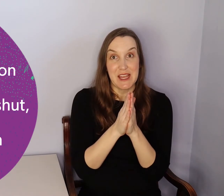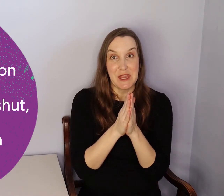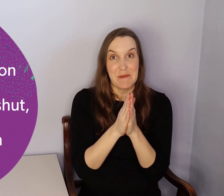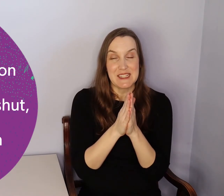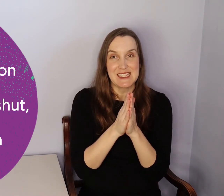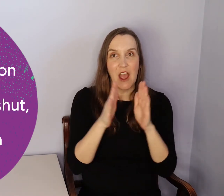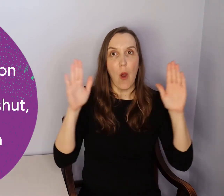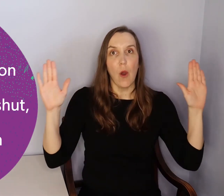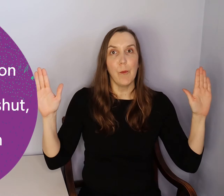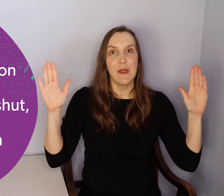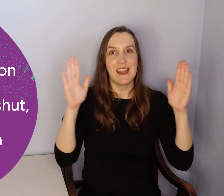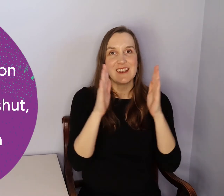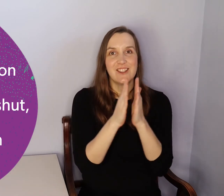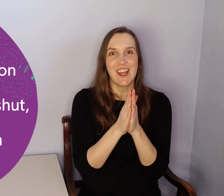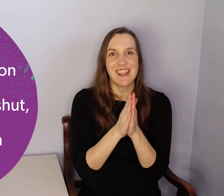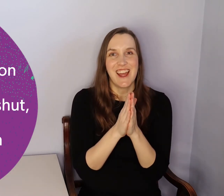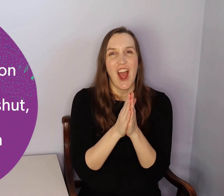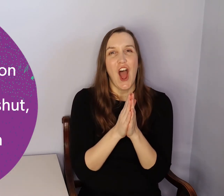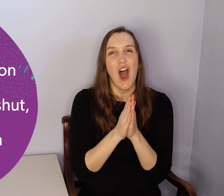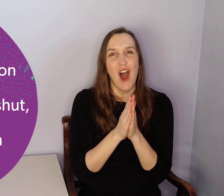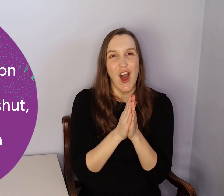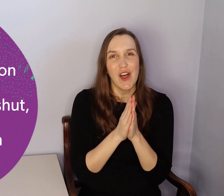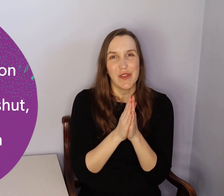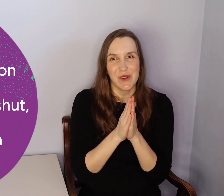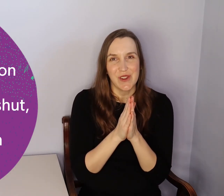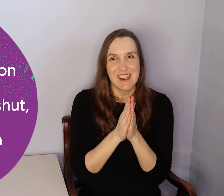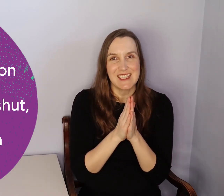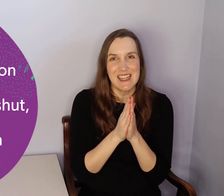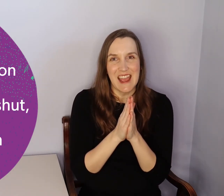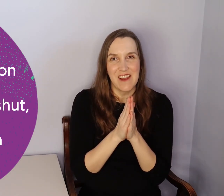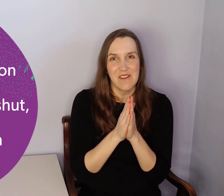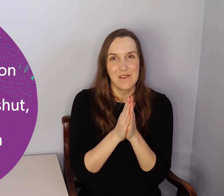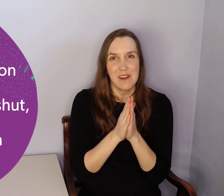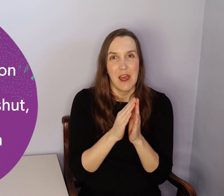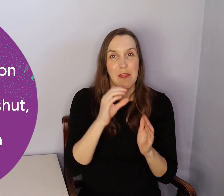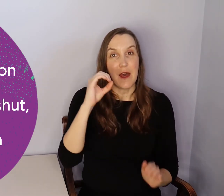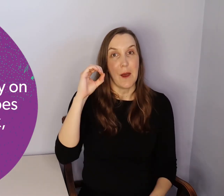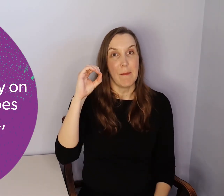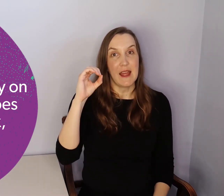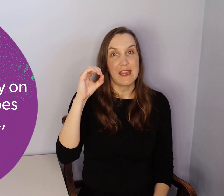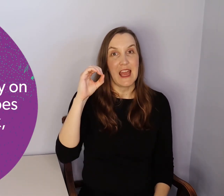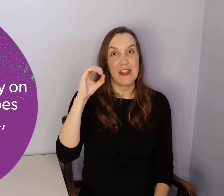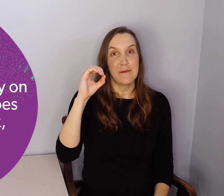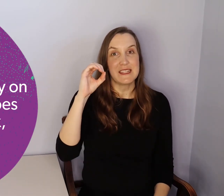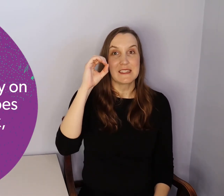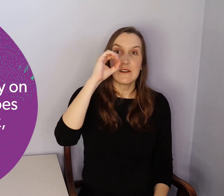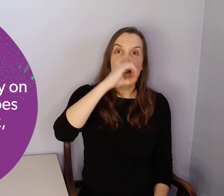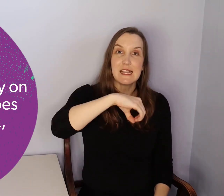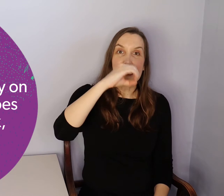the bus go open and shut all through the town the money on the bus goes clink,